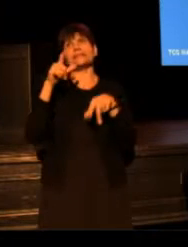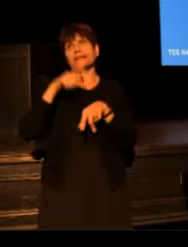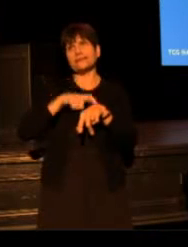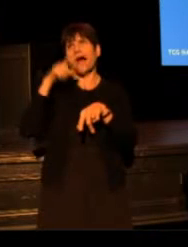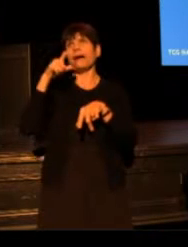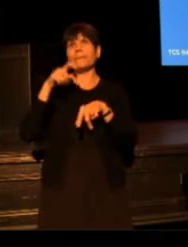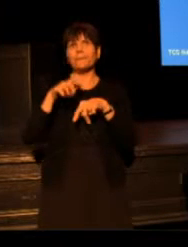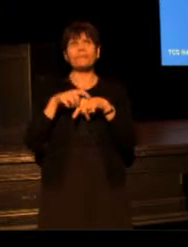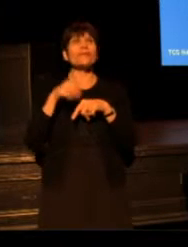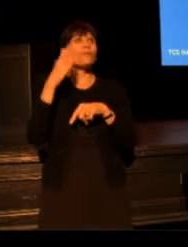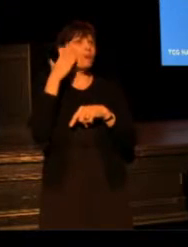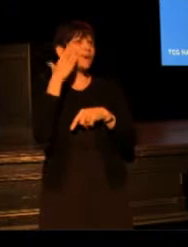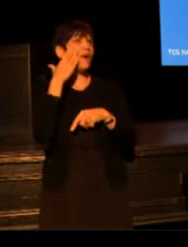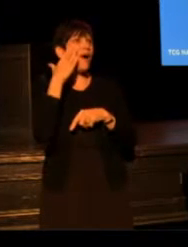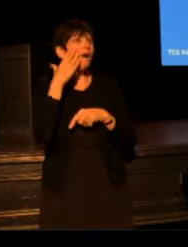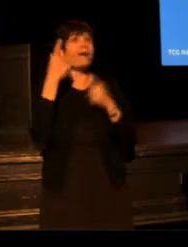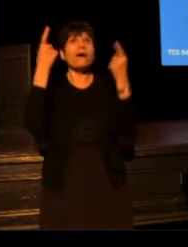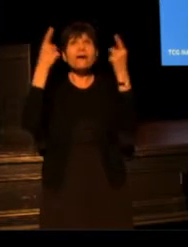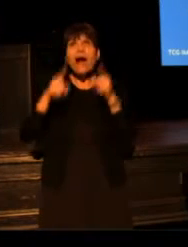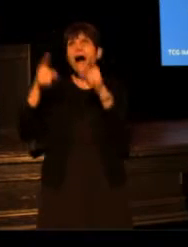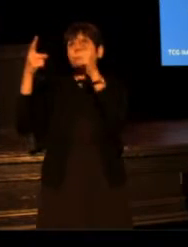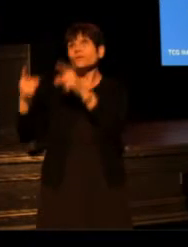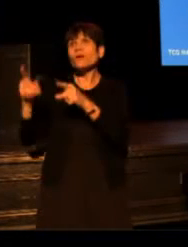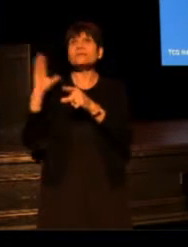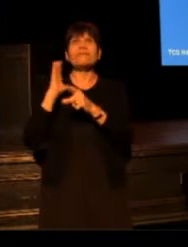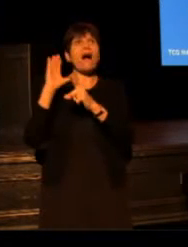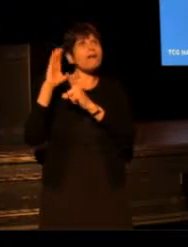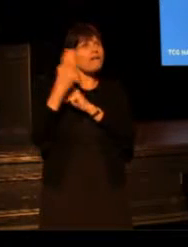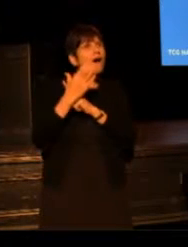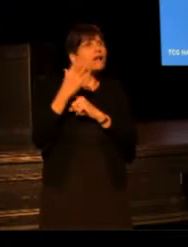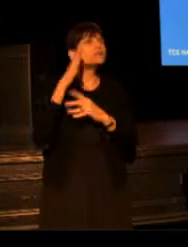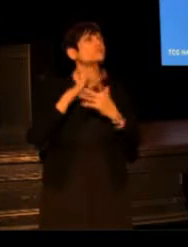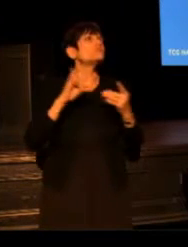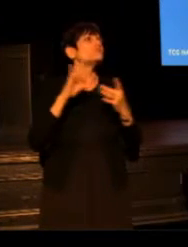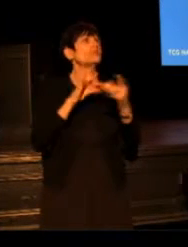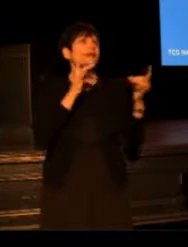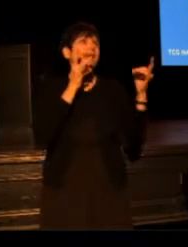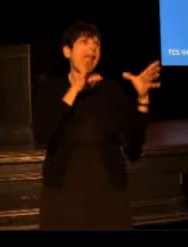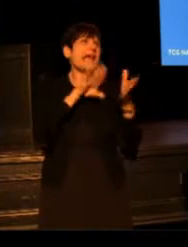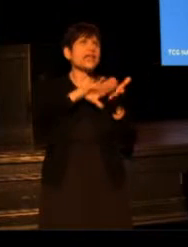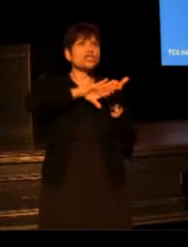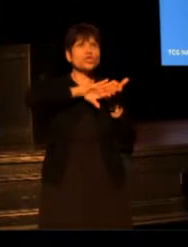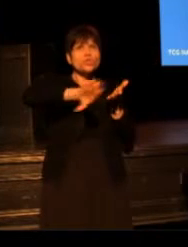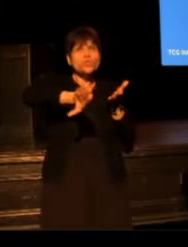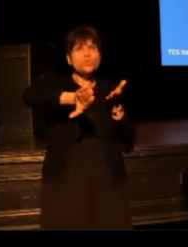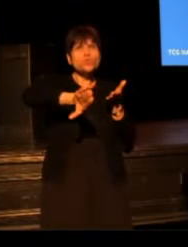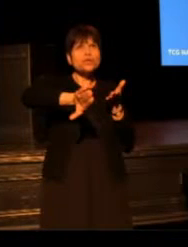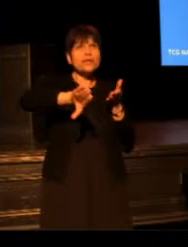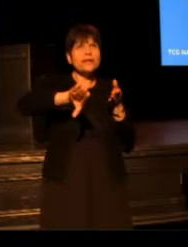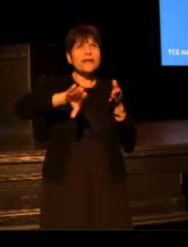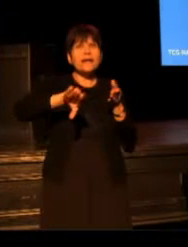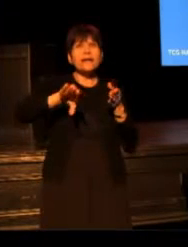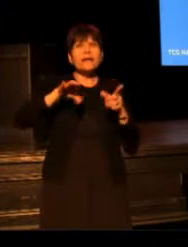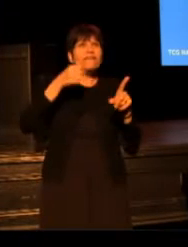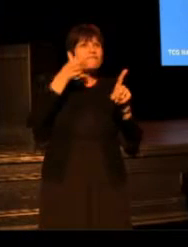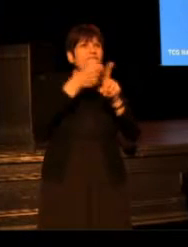And just as we know that the consequences of our cultural stories of hate and exclusion have been inflicted upon human bodies,